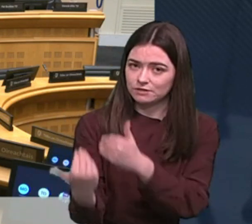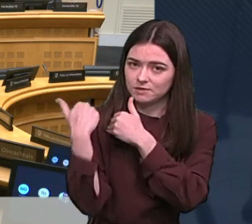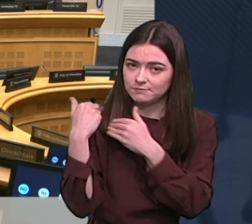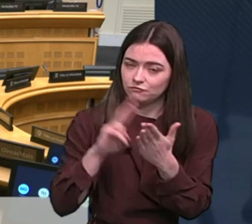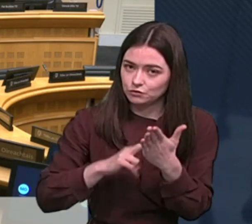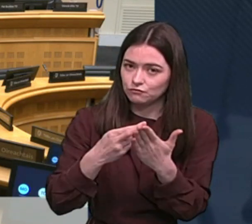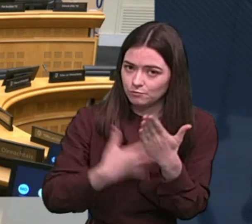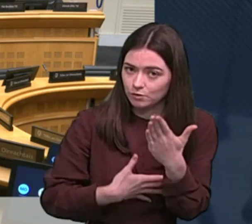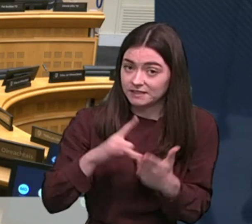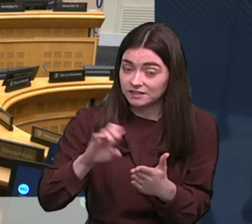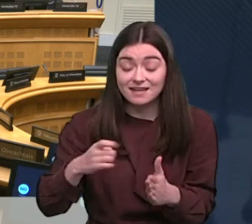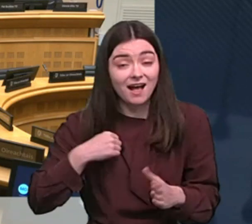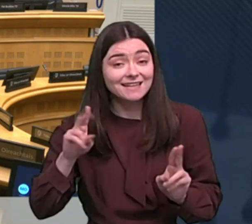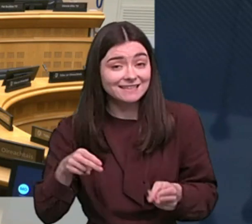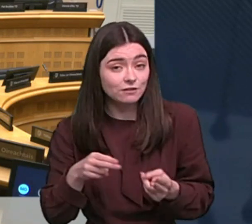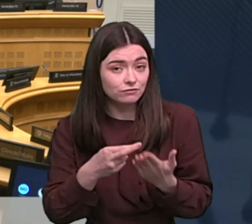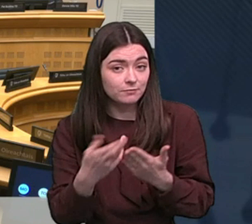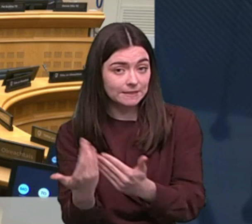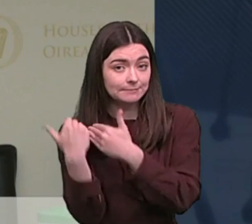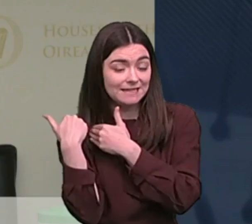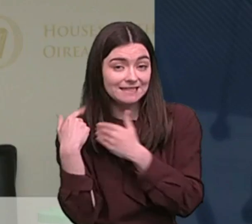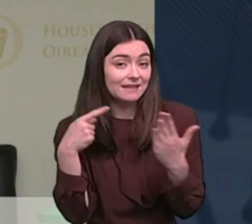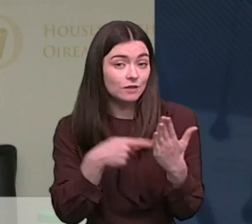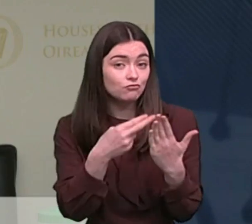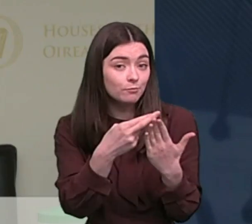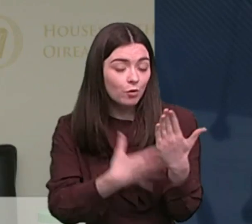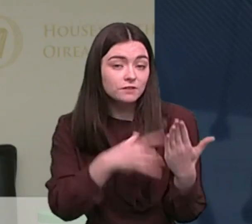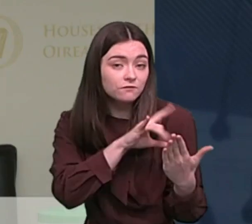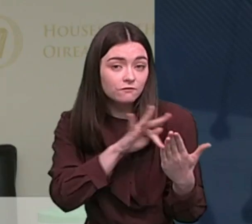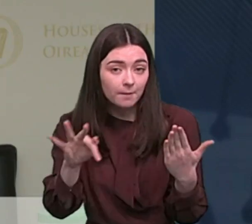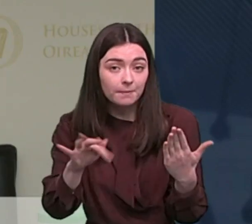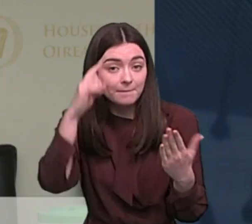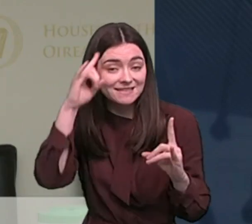by the HSE? I can take responsibility that the reports from the Mental Health Commission have